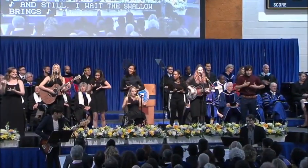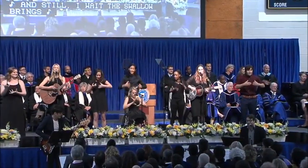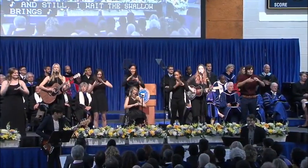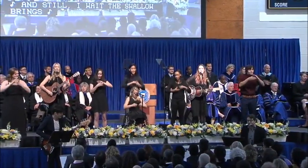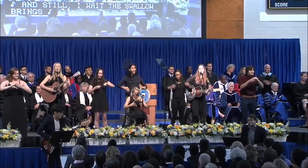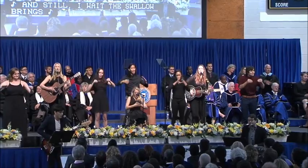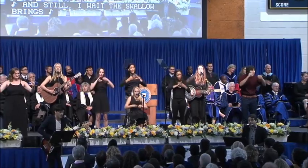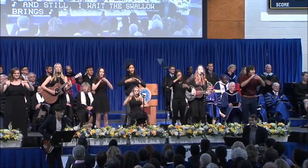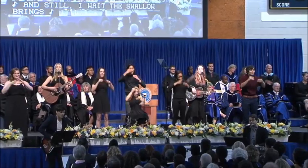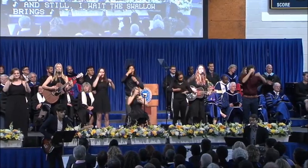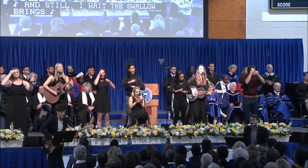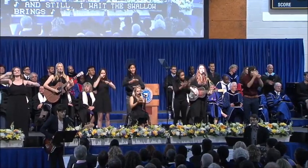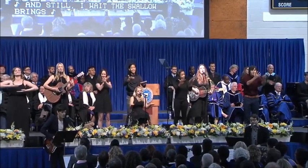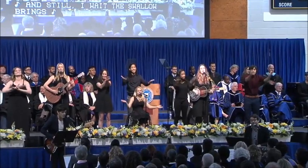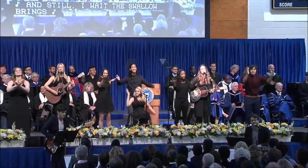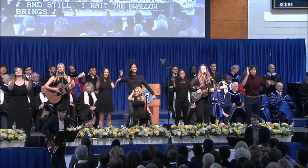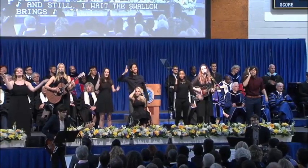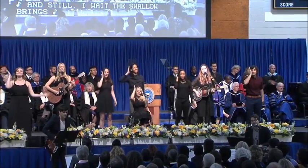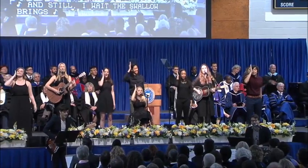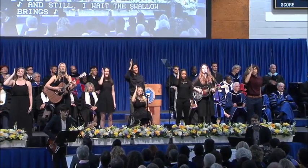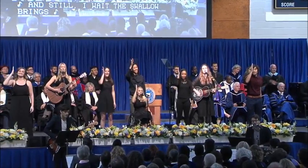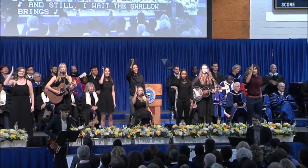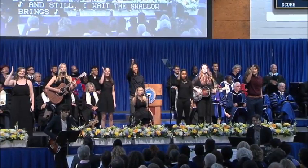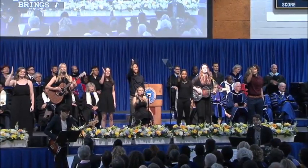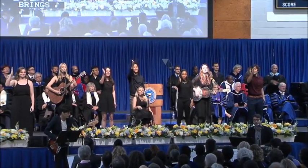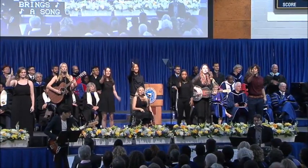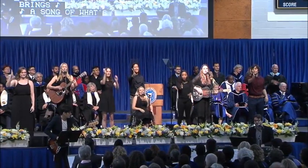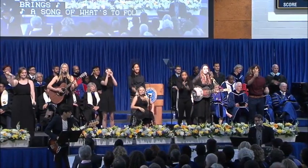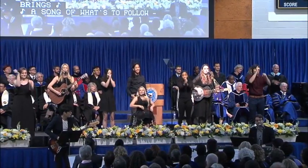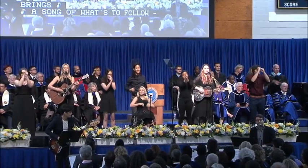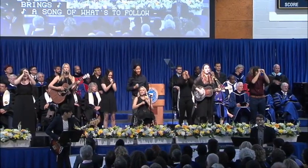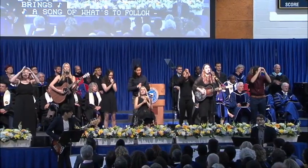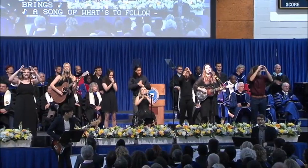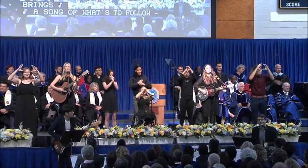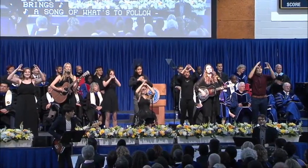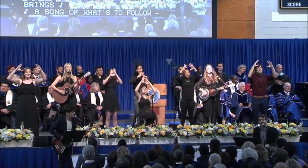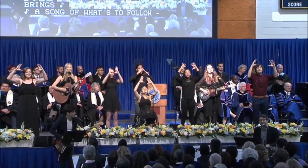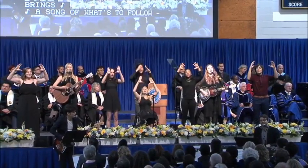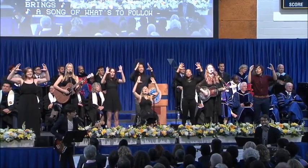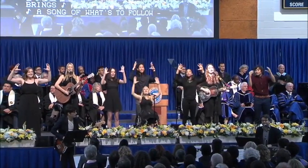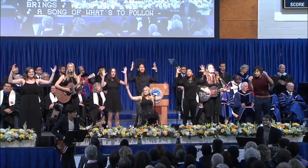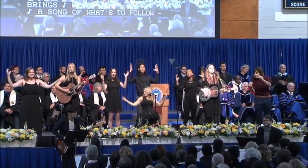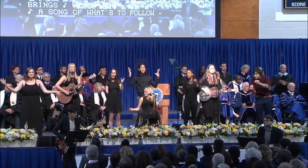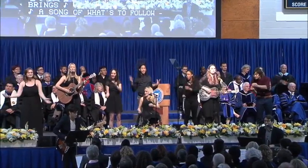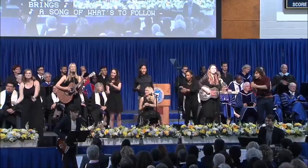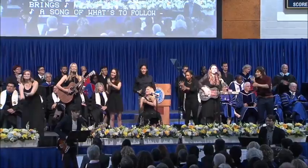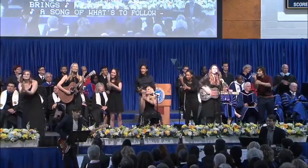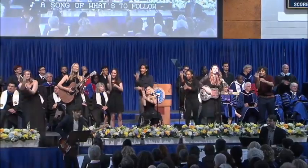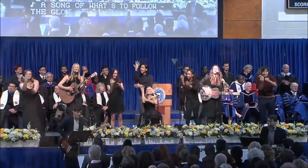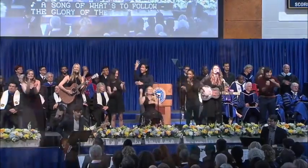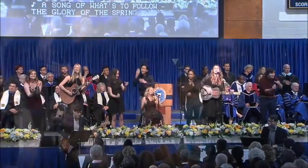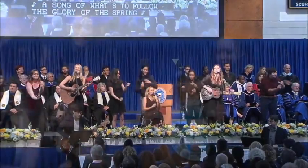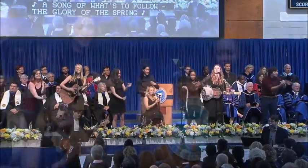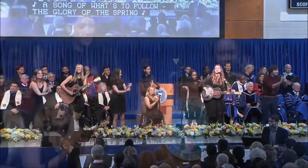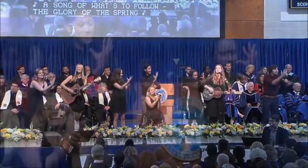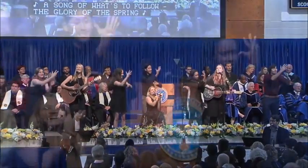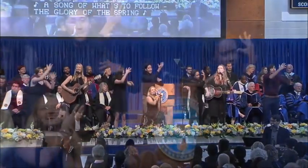A song of words to follow The glory of the spring